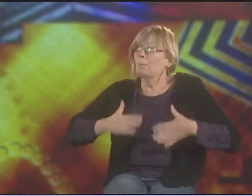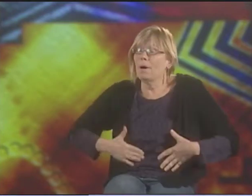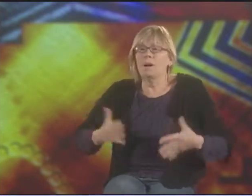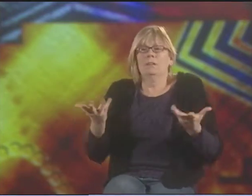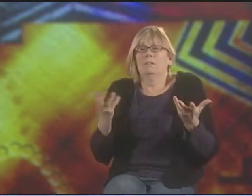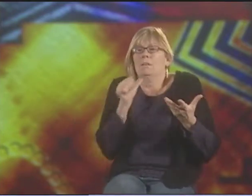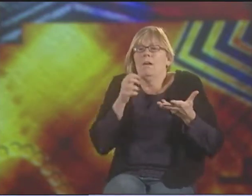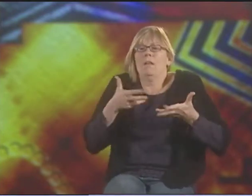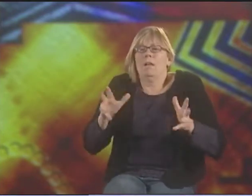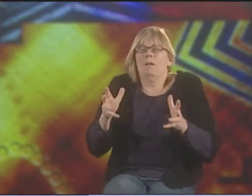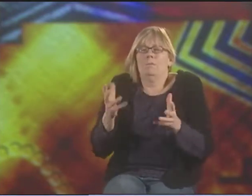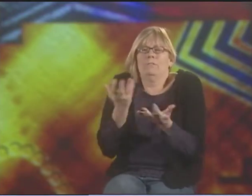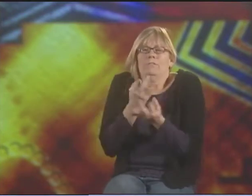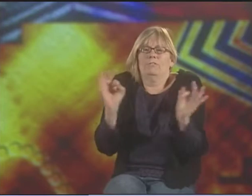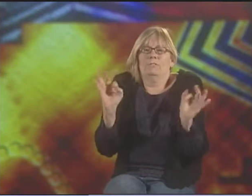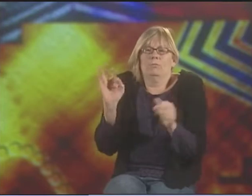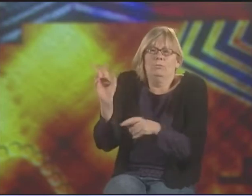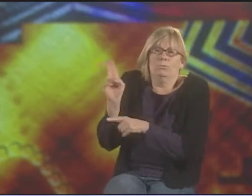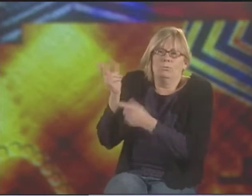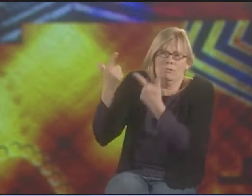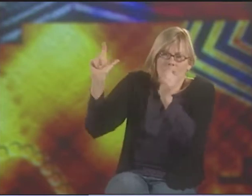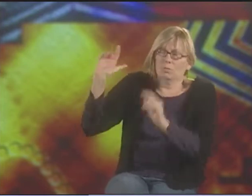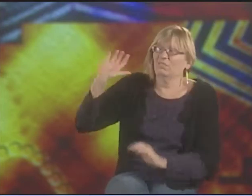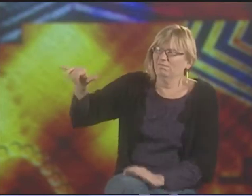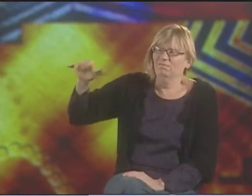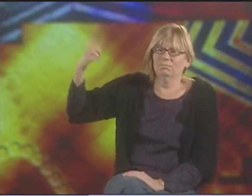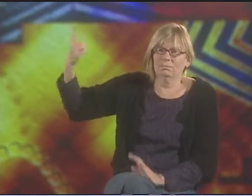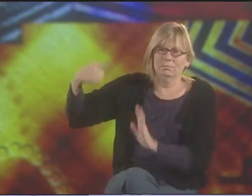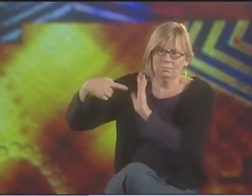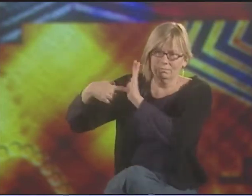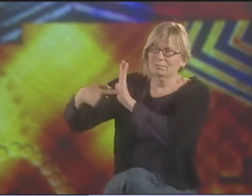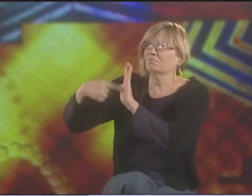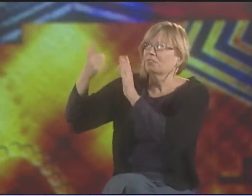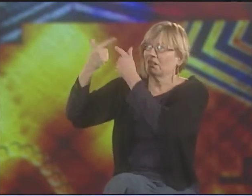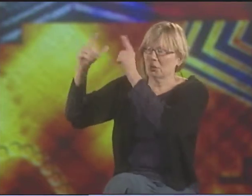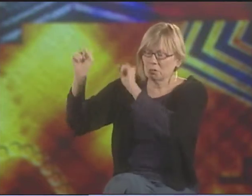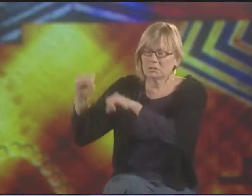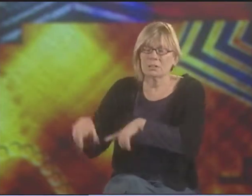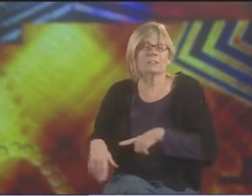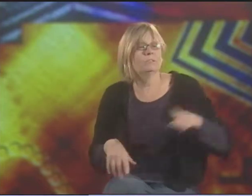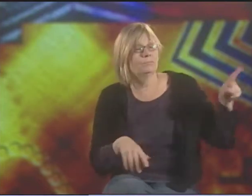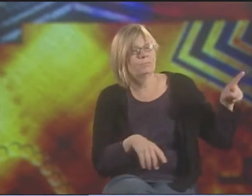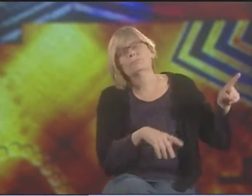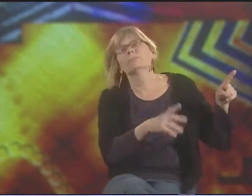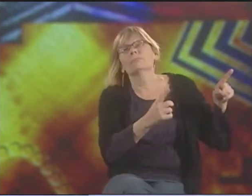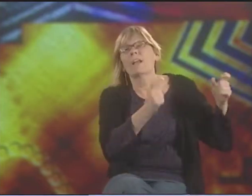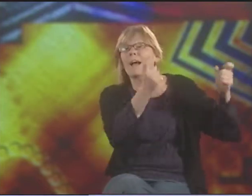SO THE VOICE, THE BODY IS STIFLED. THERE'S A LACK OF FREEDOM OF MOVEMENT THAT'S LINGUISTIC.